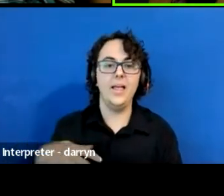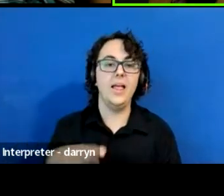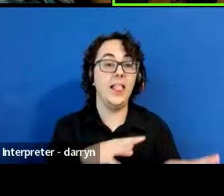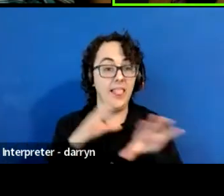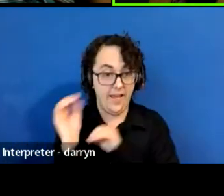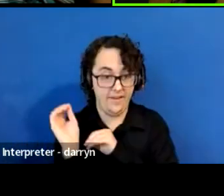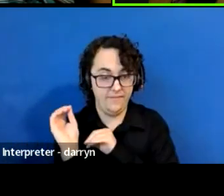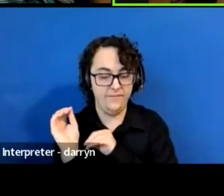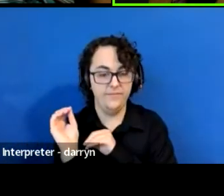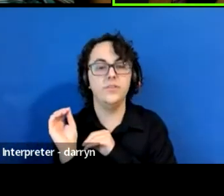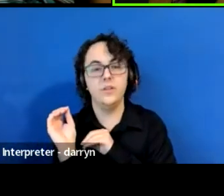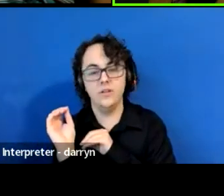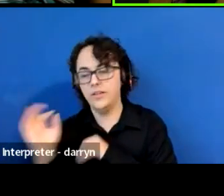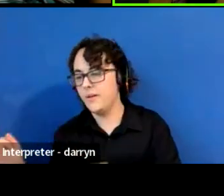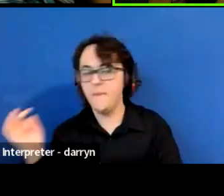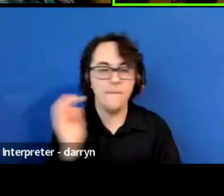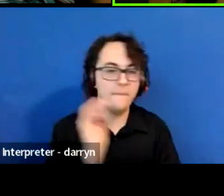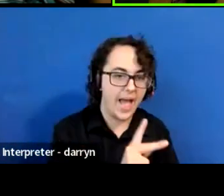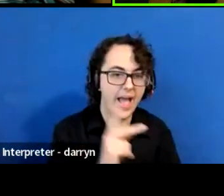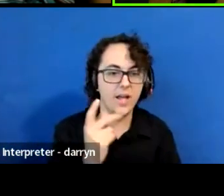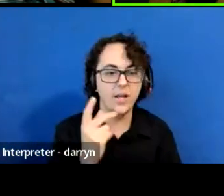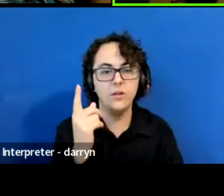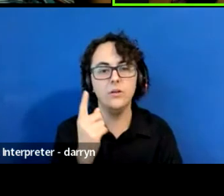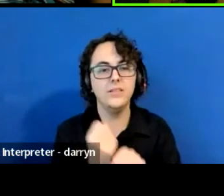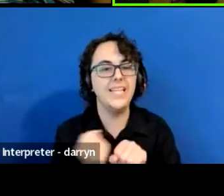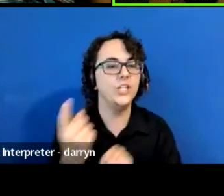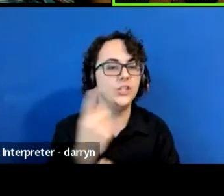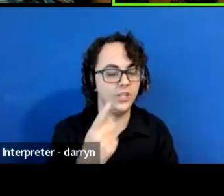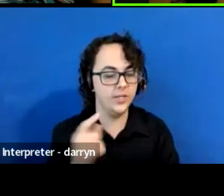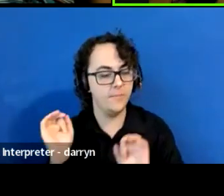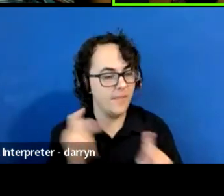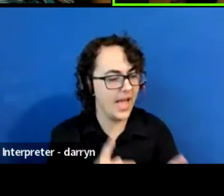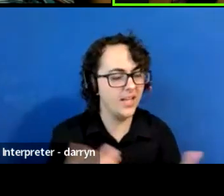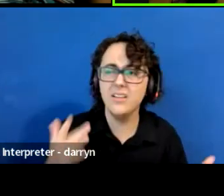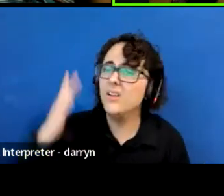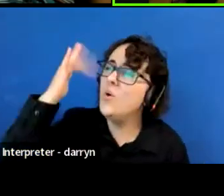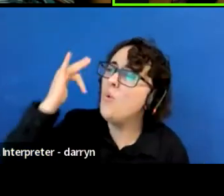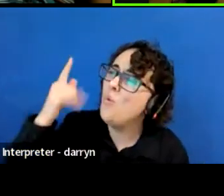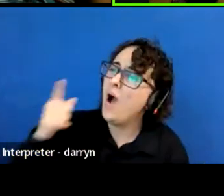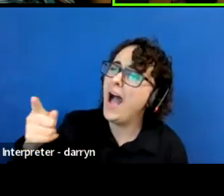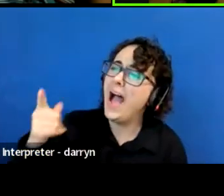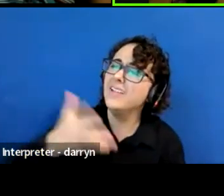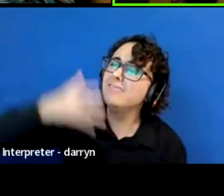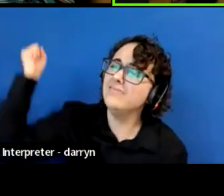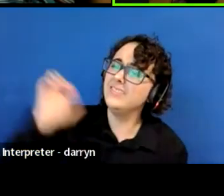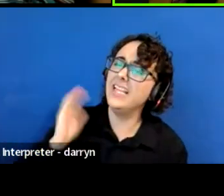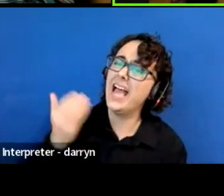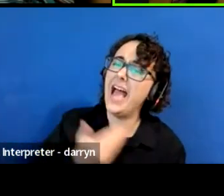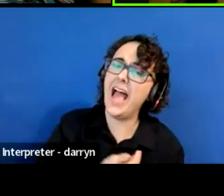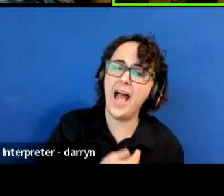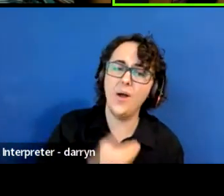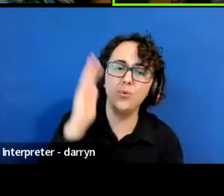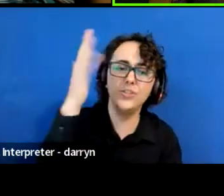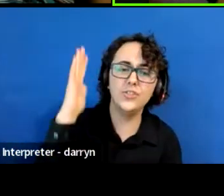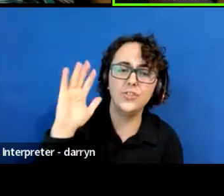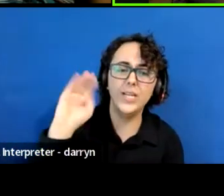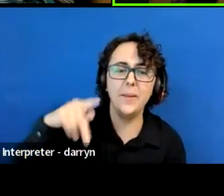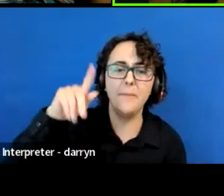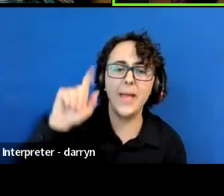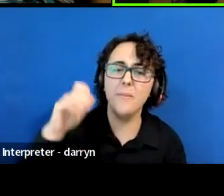people are asking him, why did you take away our maple? Why, can we have it back? And Glueskip says, well, look at your fields attended